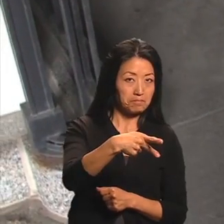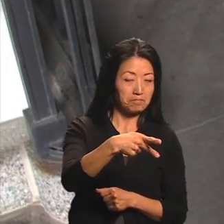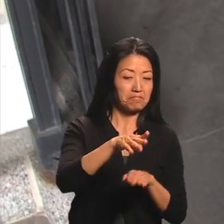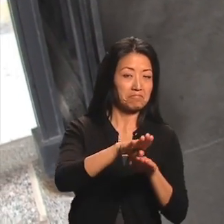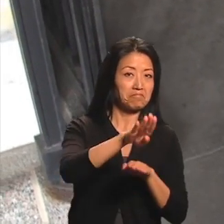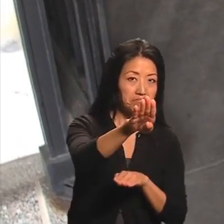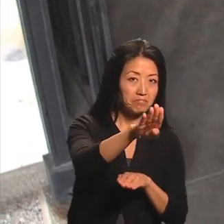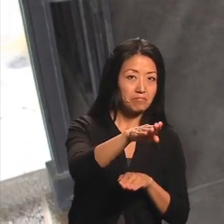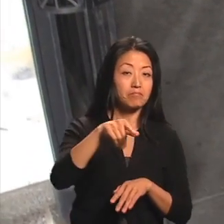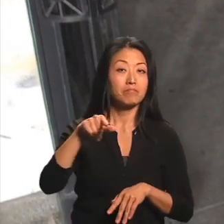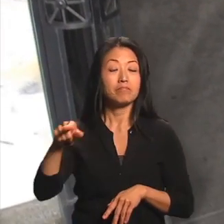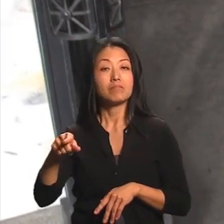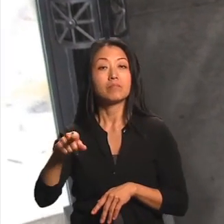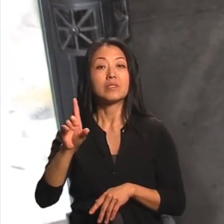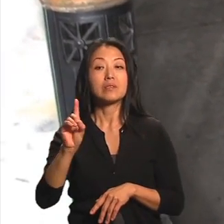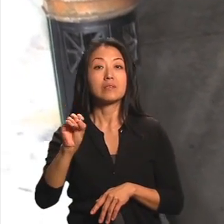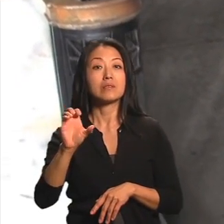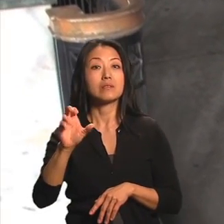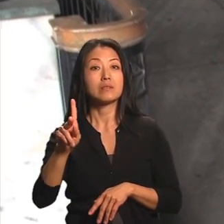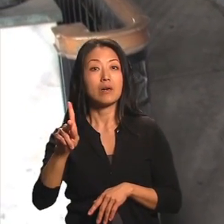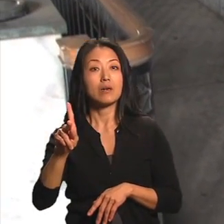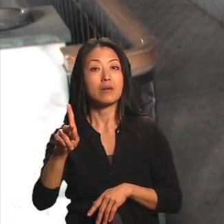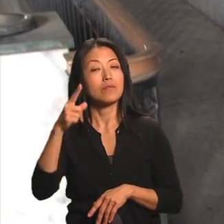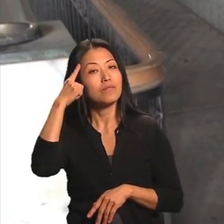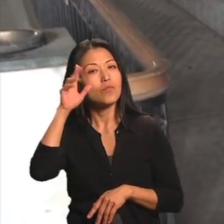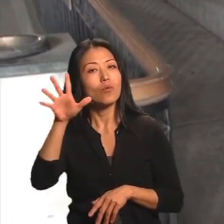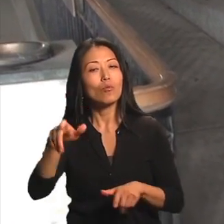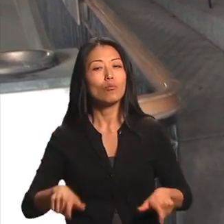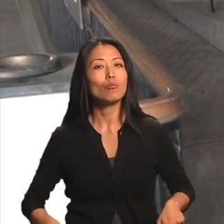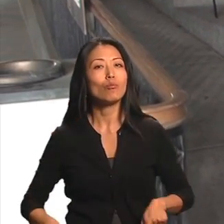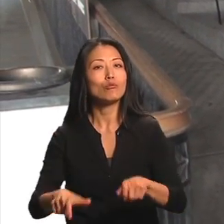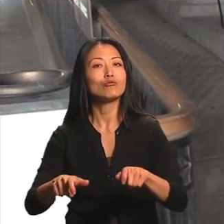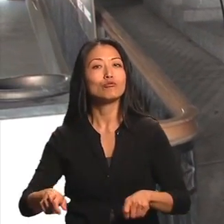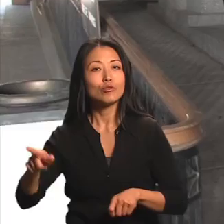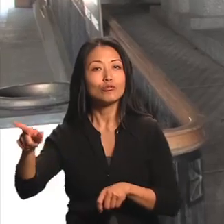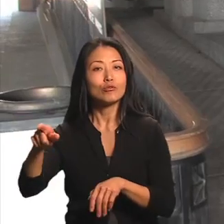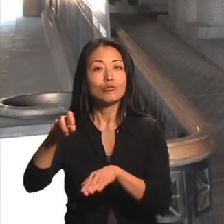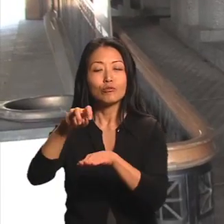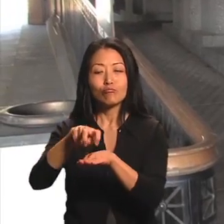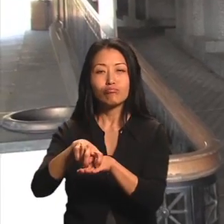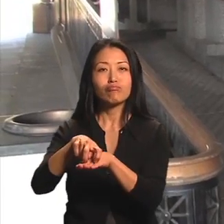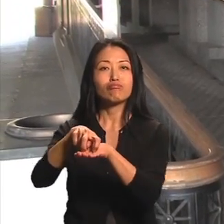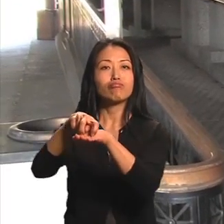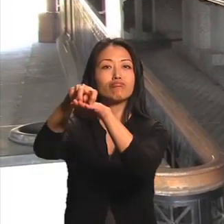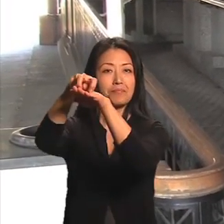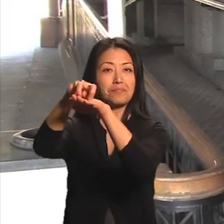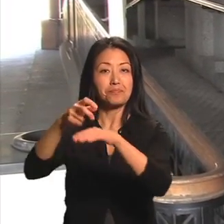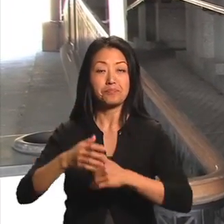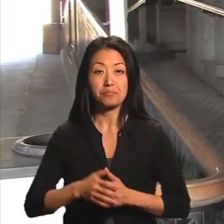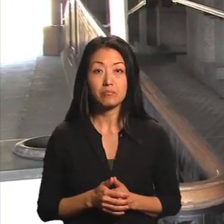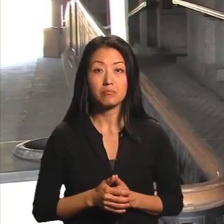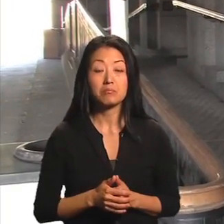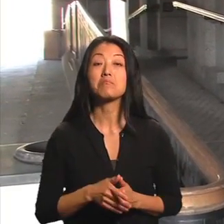featuring both a ramp and a dock for wheelchair lifts.